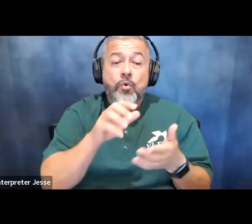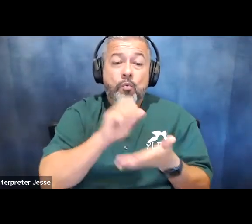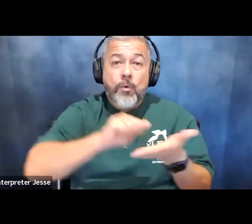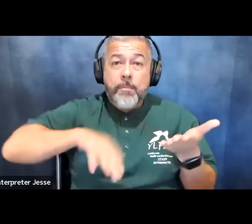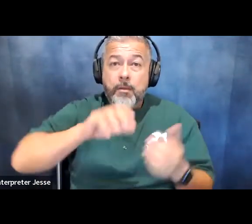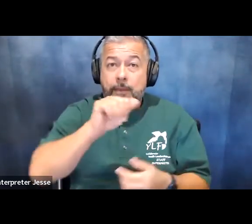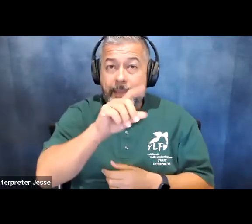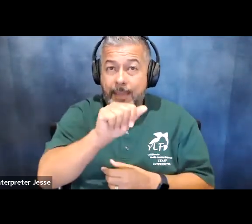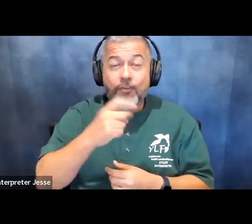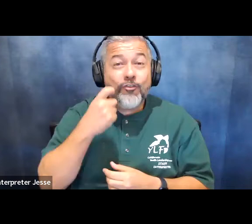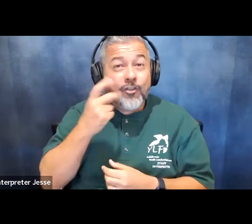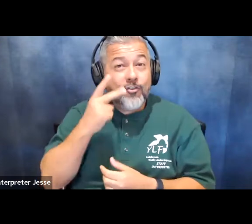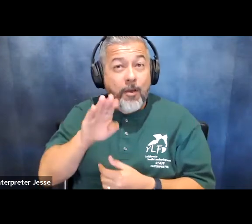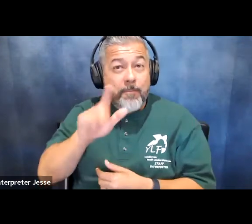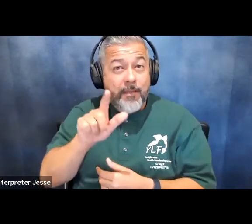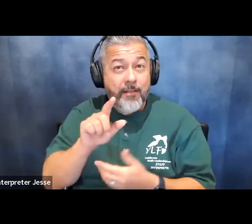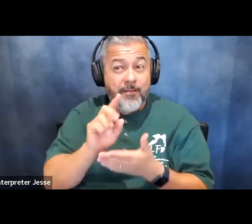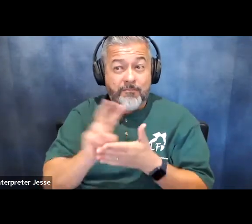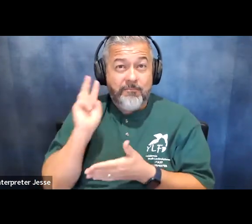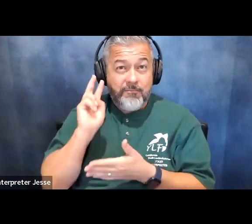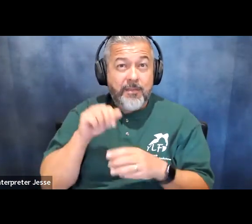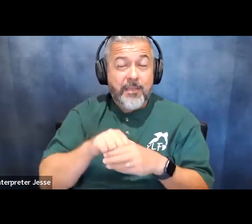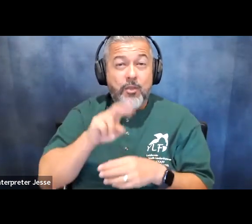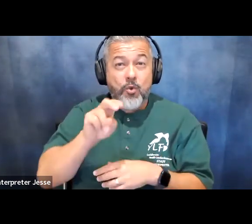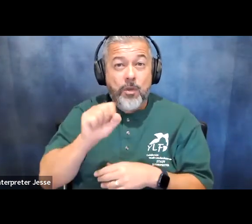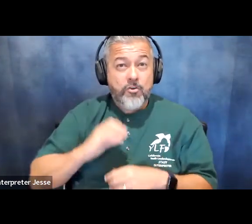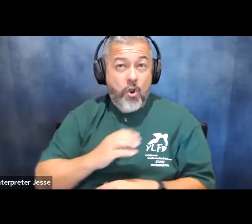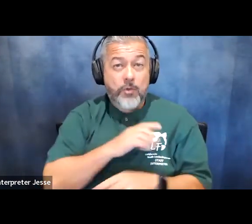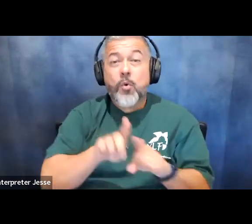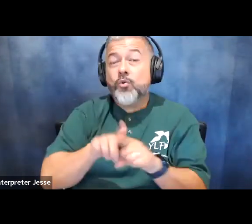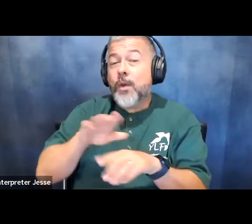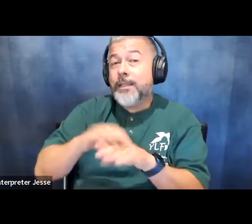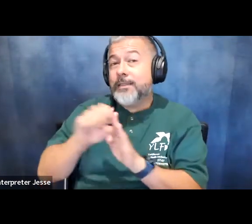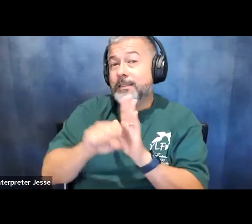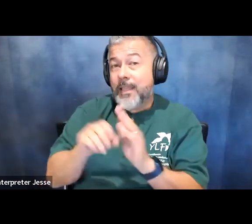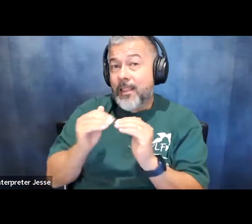u.s congress but we know that these are also being introduced at the state level there's continual